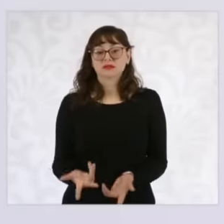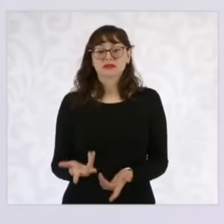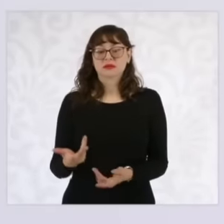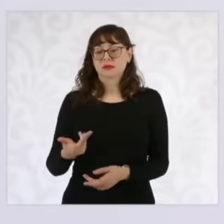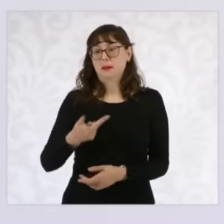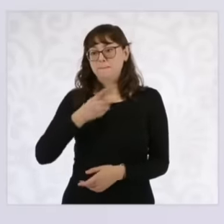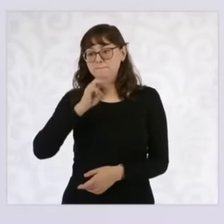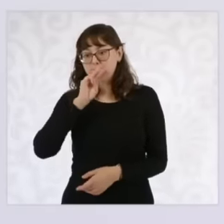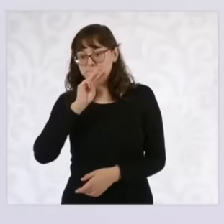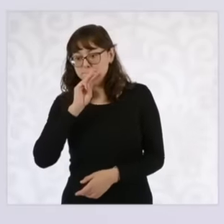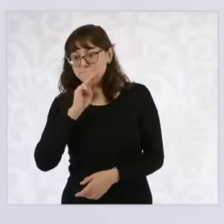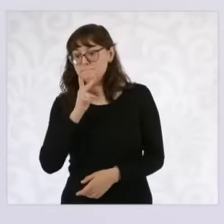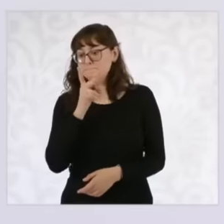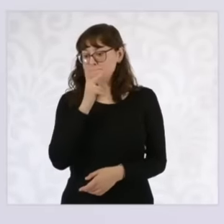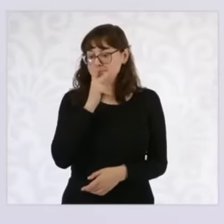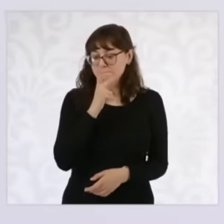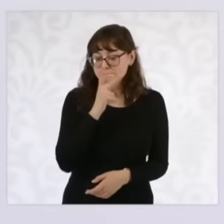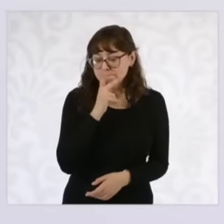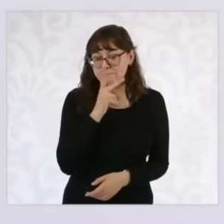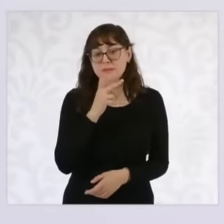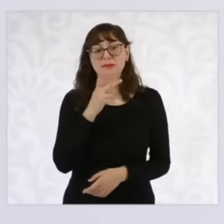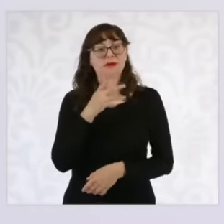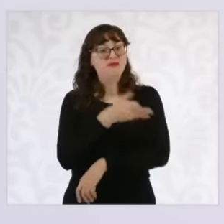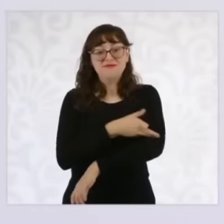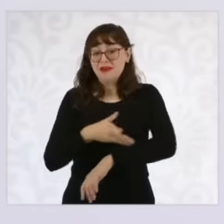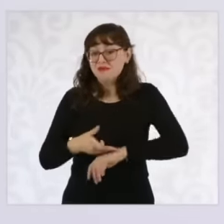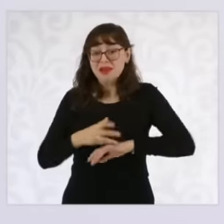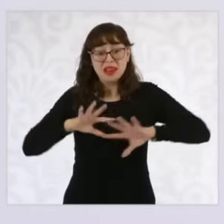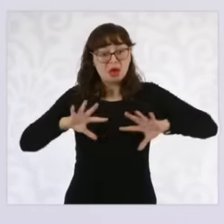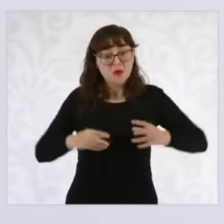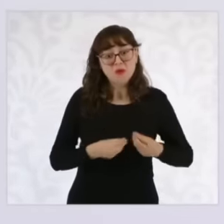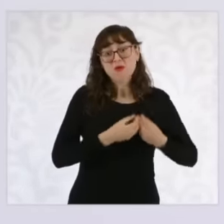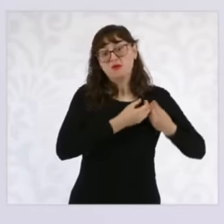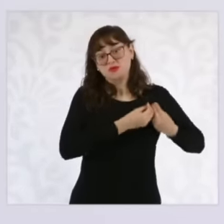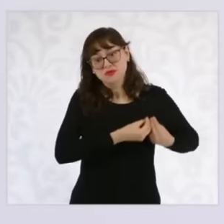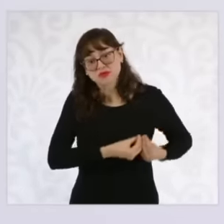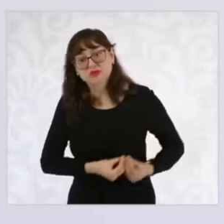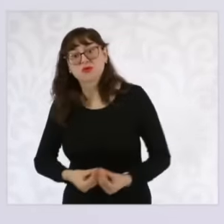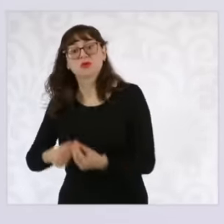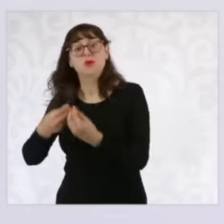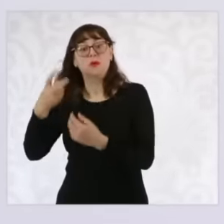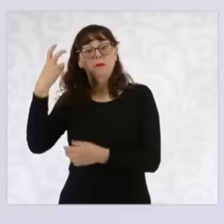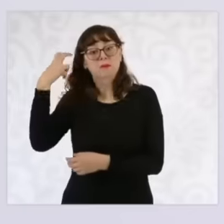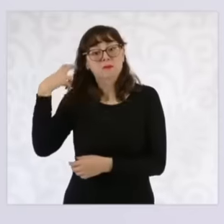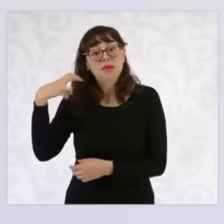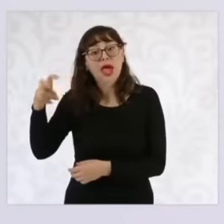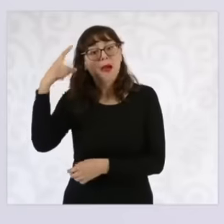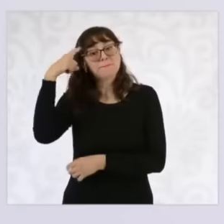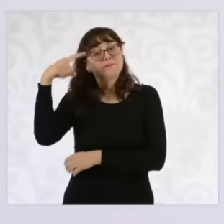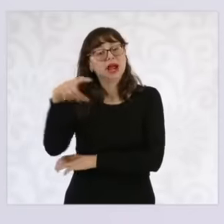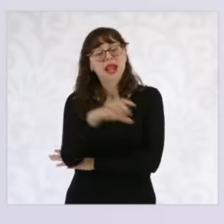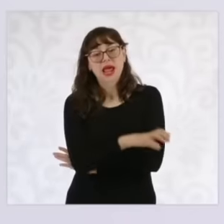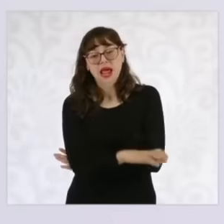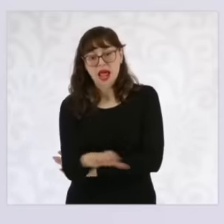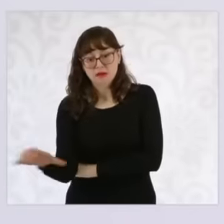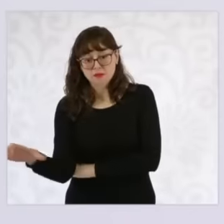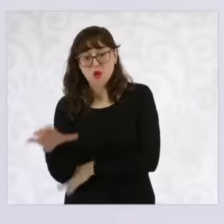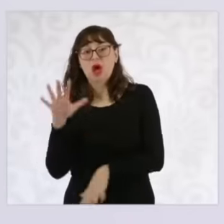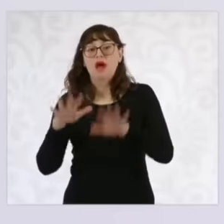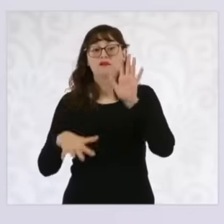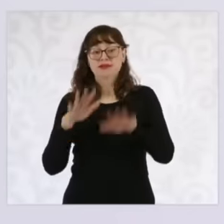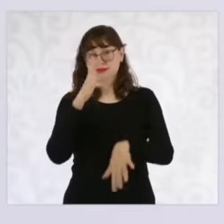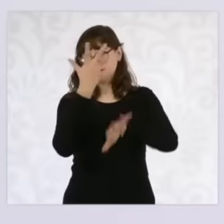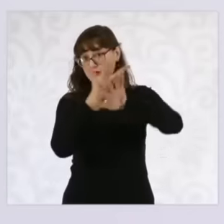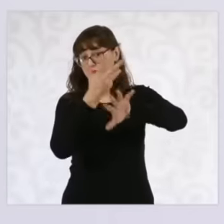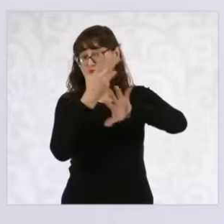that travel seasonally, sometimes from the other side of the border but many times within the country. They